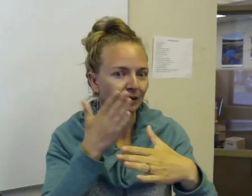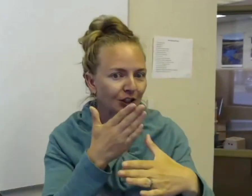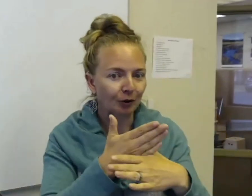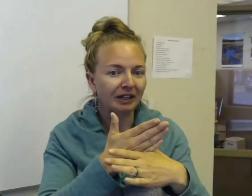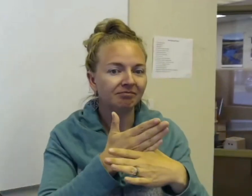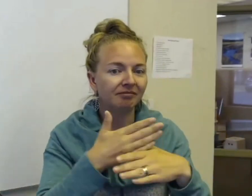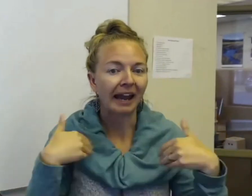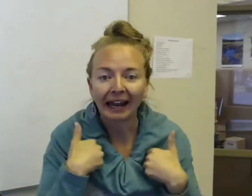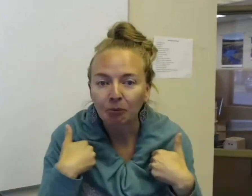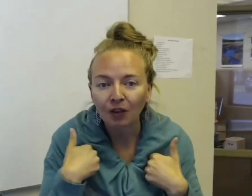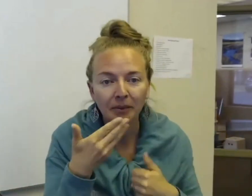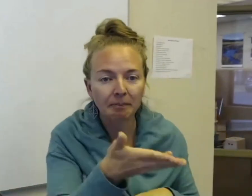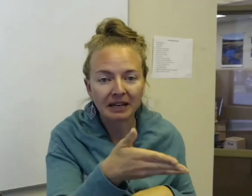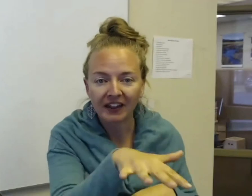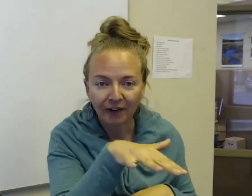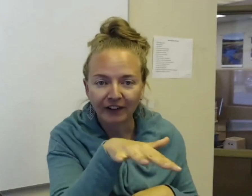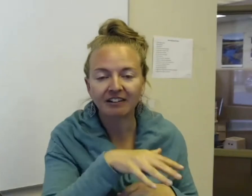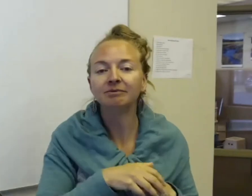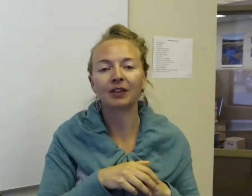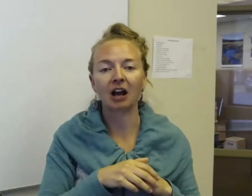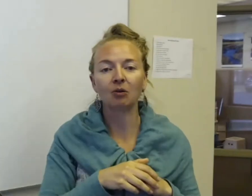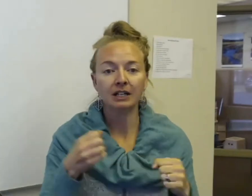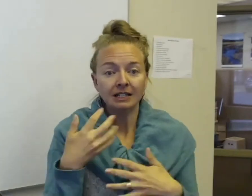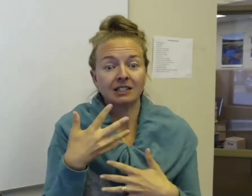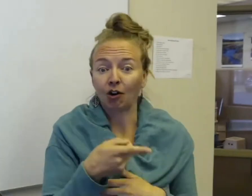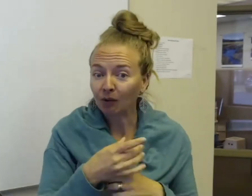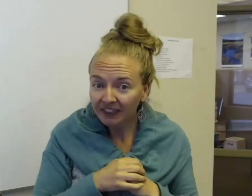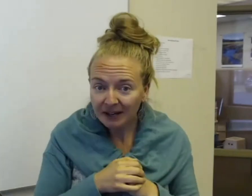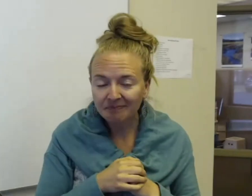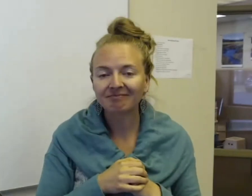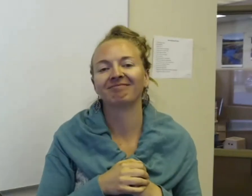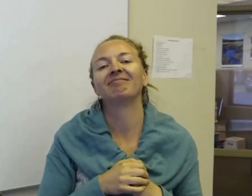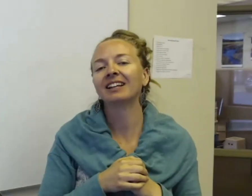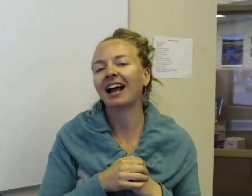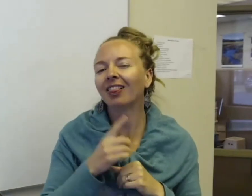without disturbing an animal that might be in the area, without startling them. I like